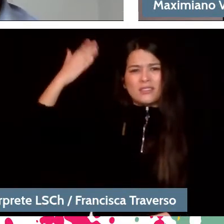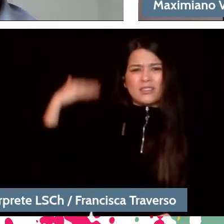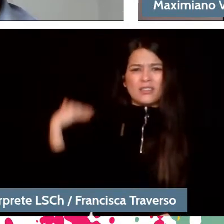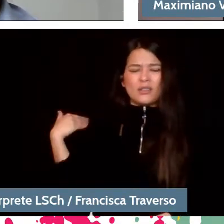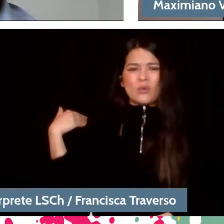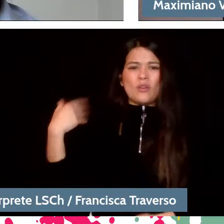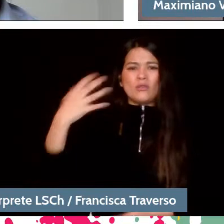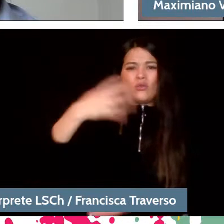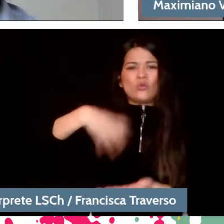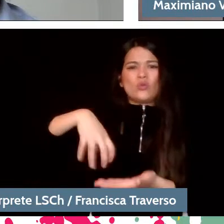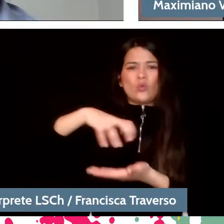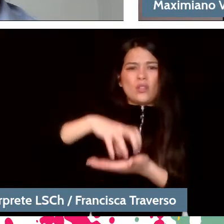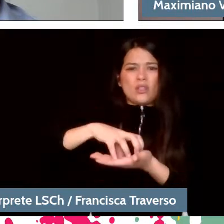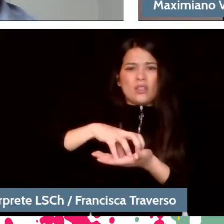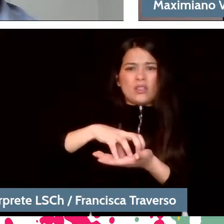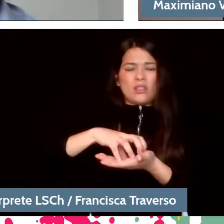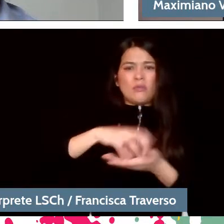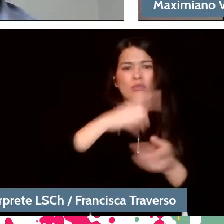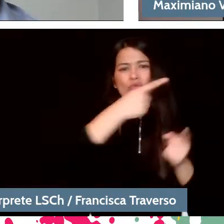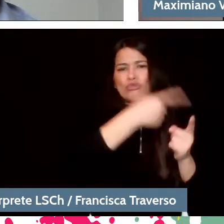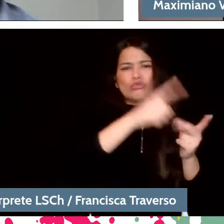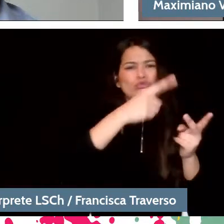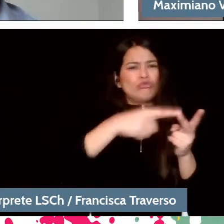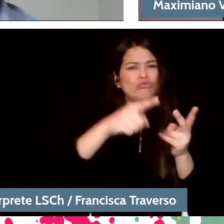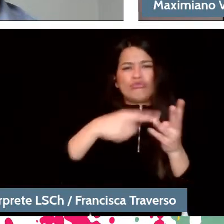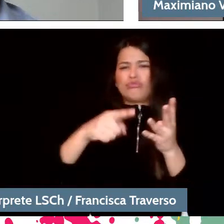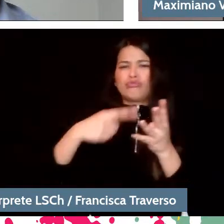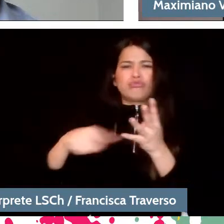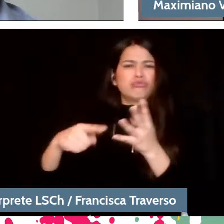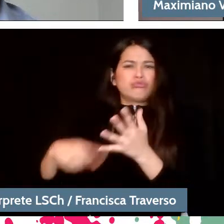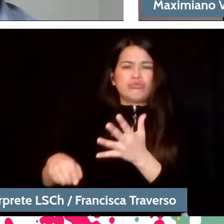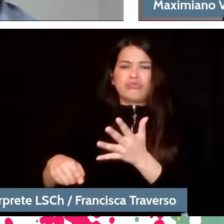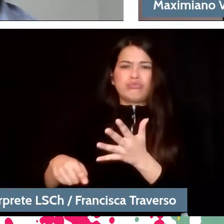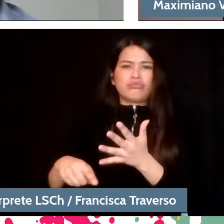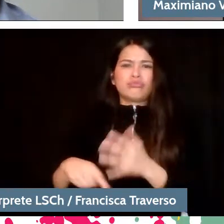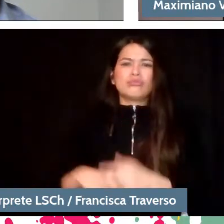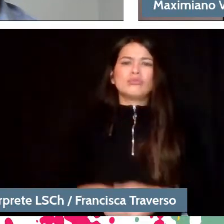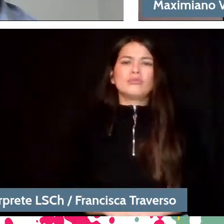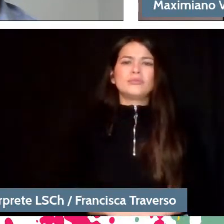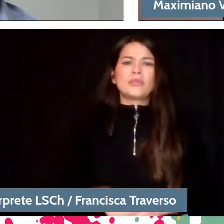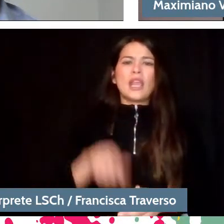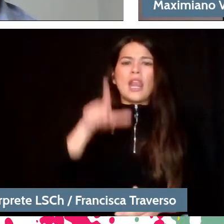and then following the others, Leipzig's Gewandhaus and finally, of course, Berlin.